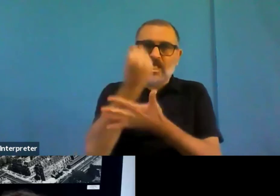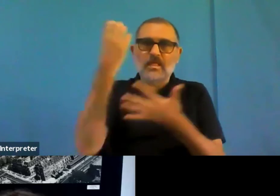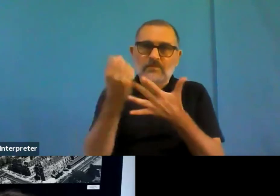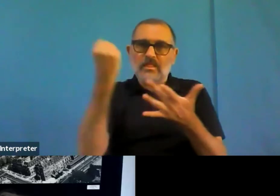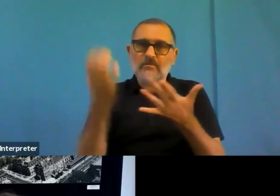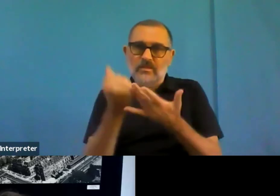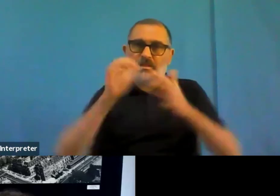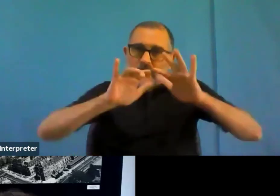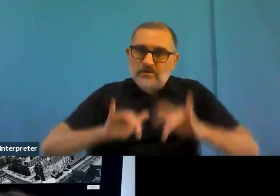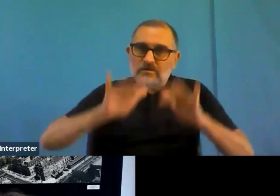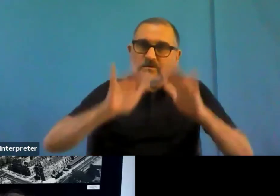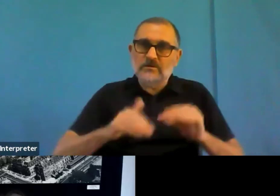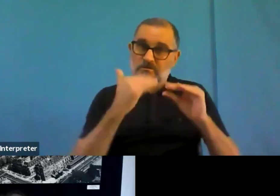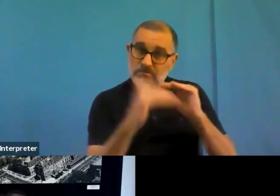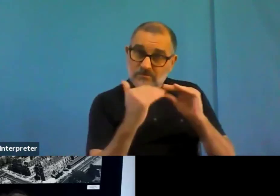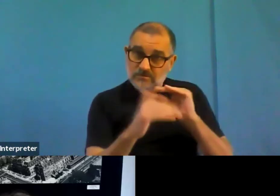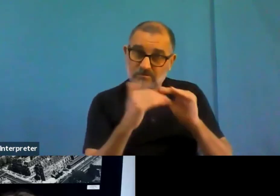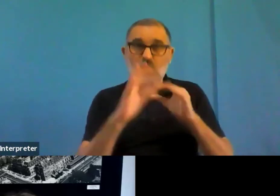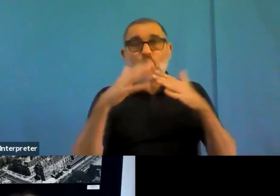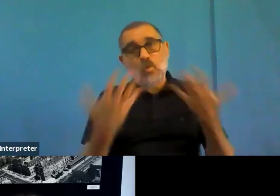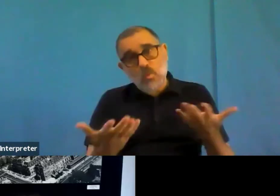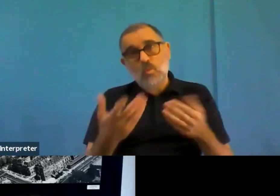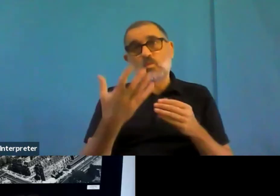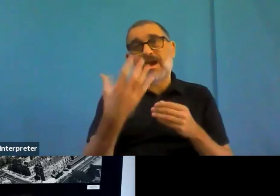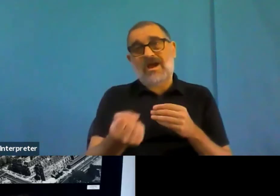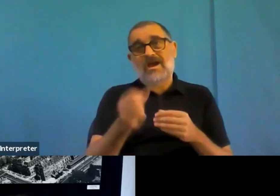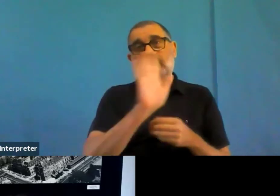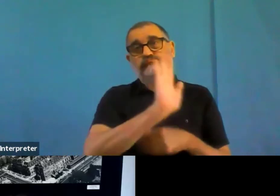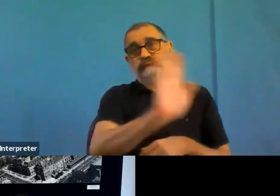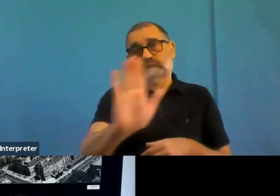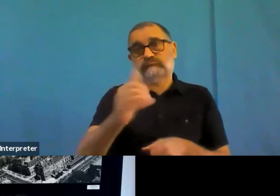So thank you, again, all very relevant, very much appreciated.